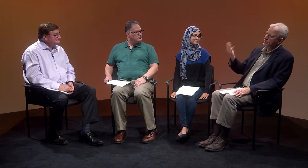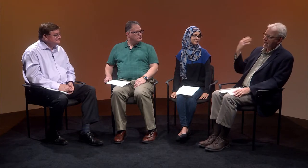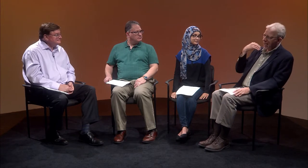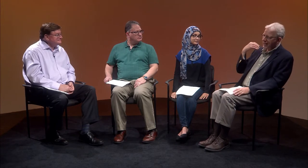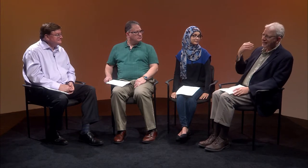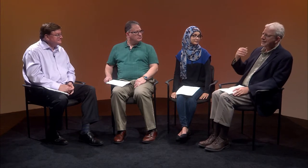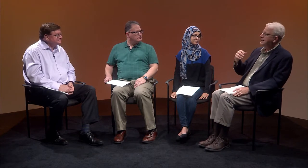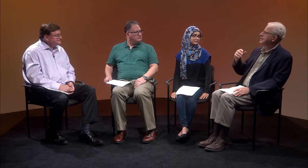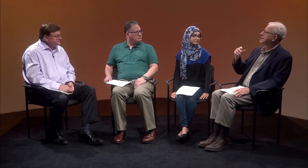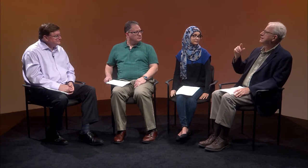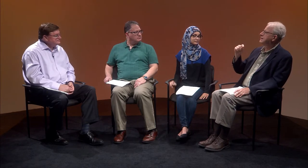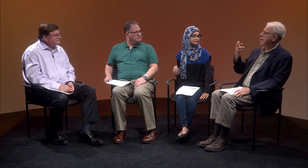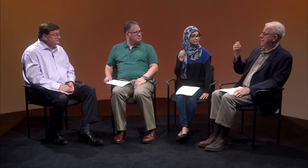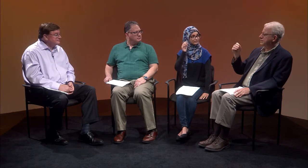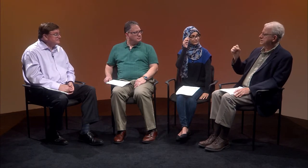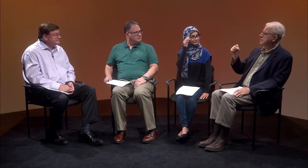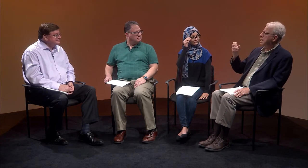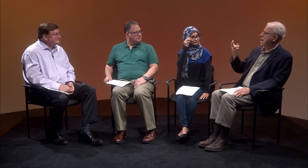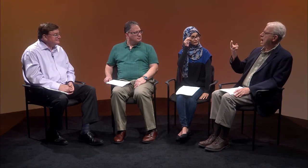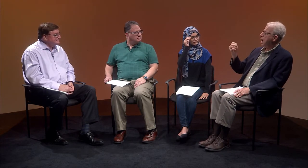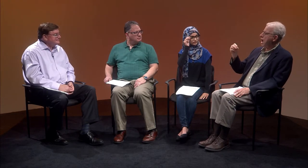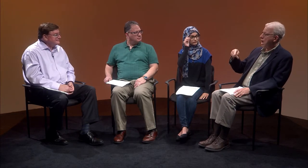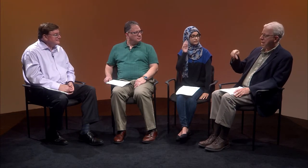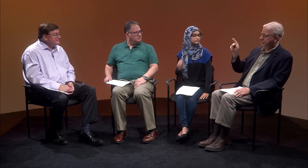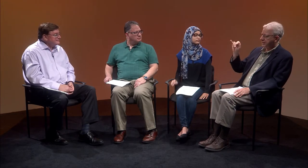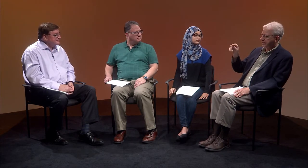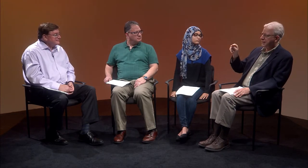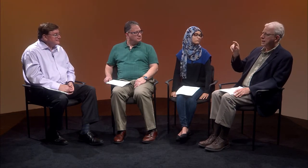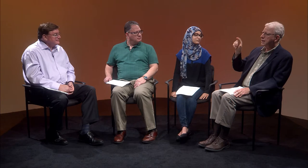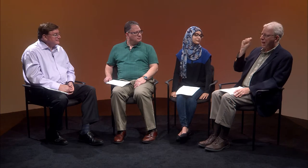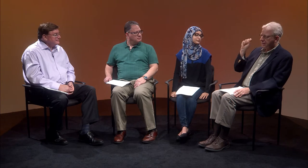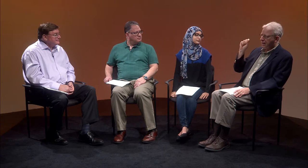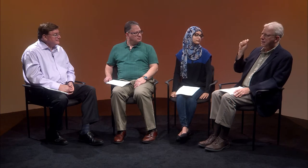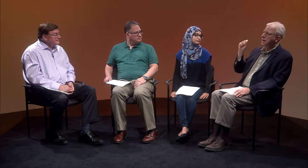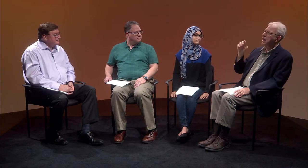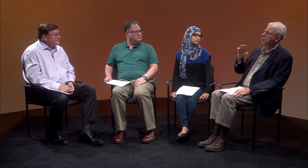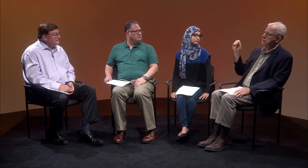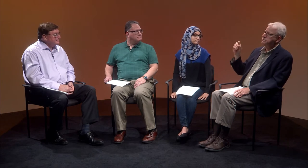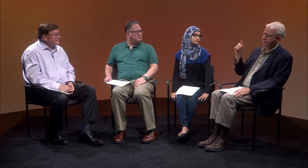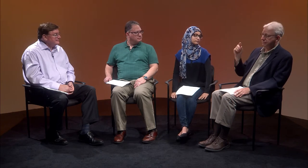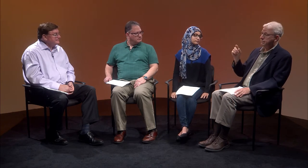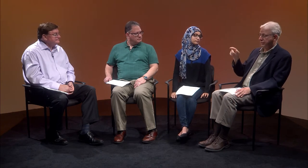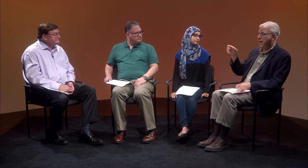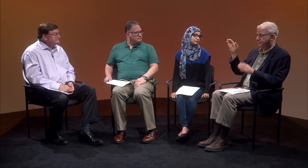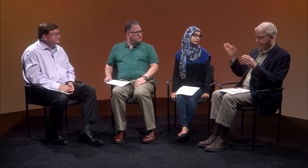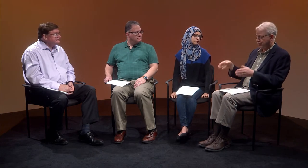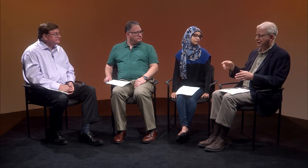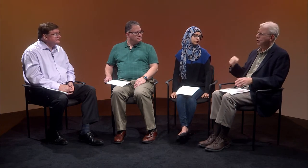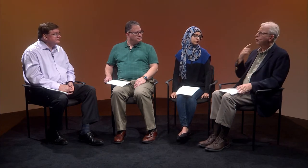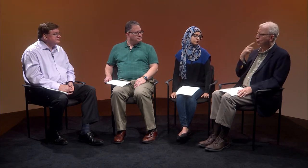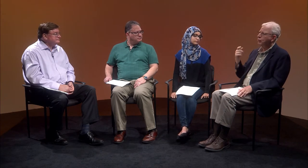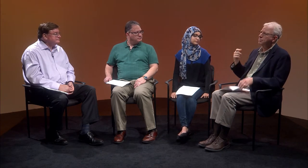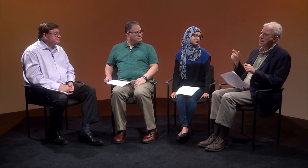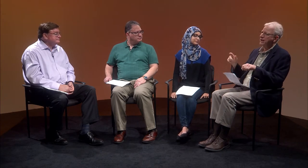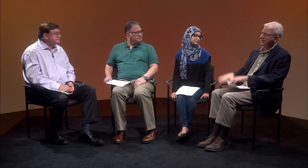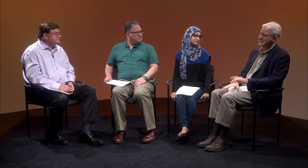[Interpreter] Yeah, it's an interesting history. Thomas Hopkins Gallaudet was the one person